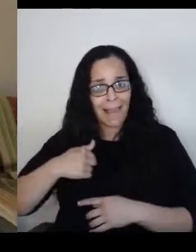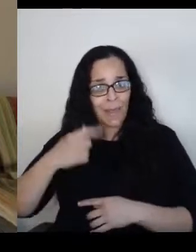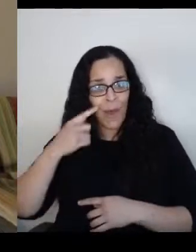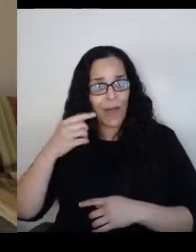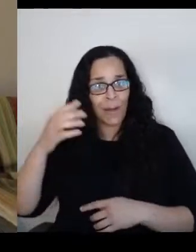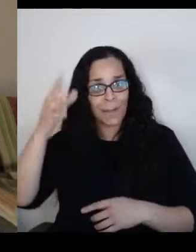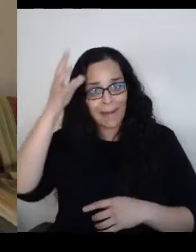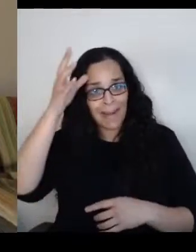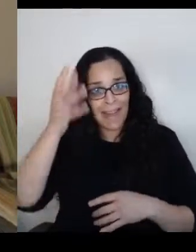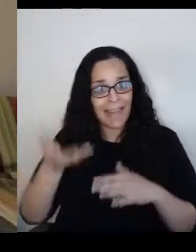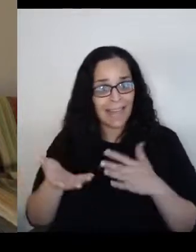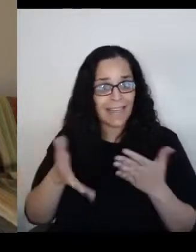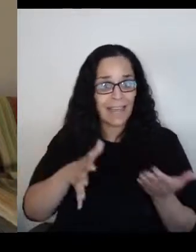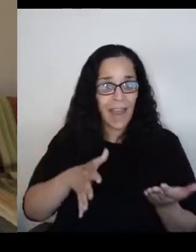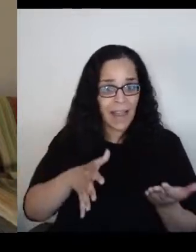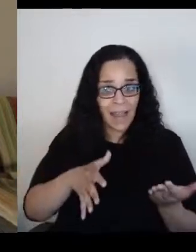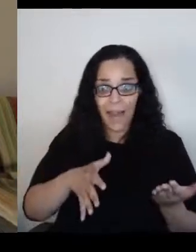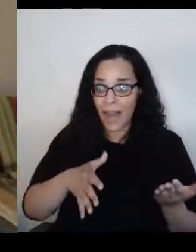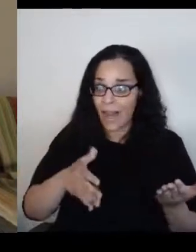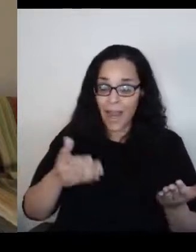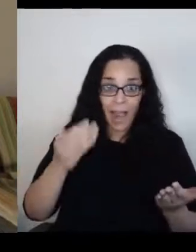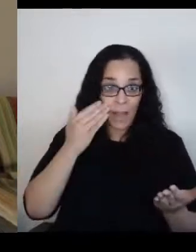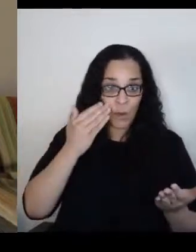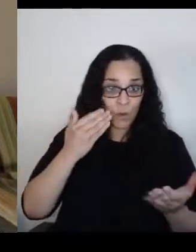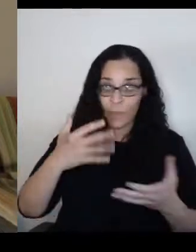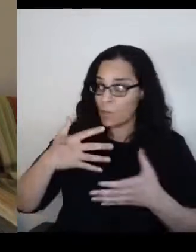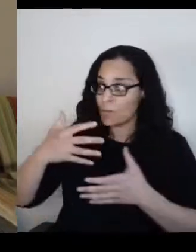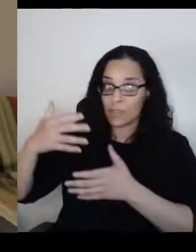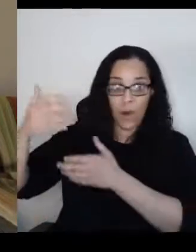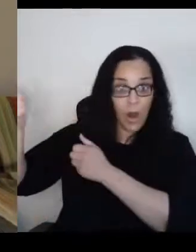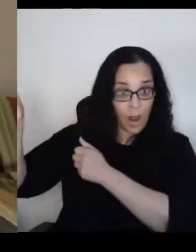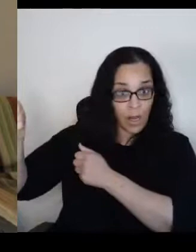I knew that he was taken away in the morning to go to Dachau